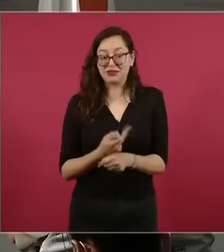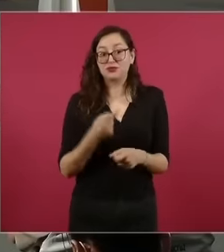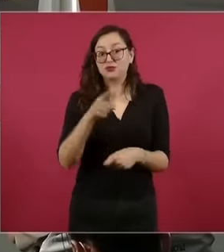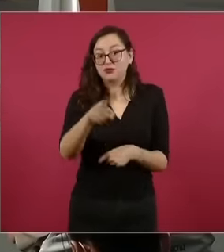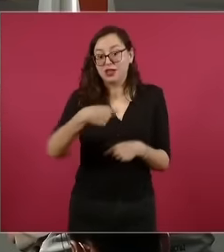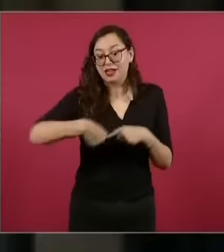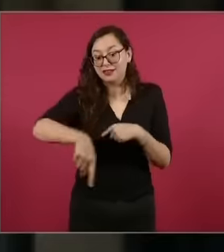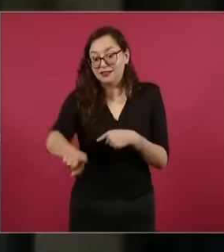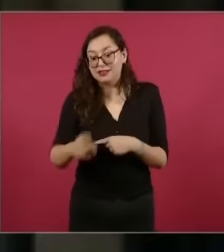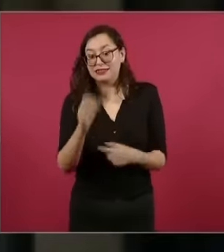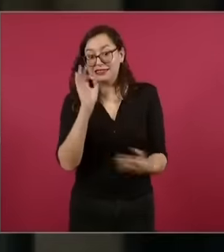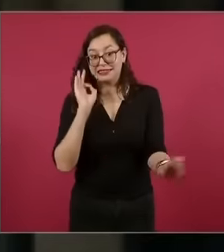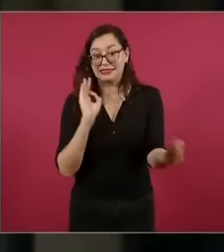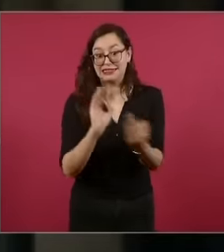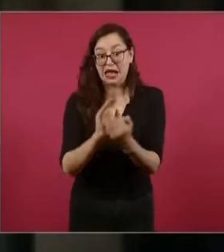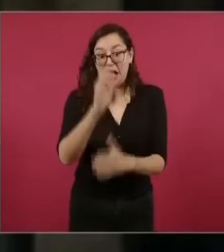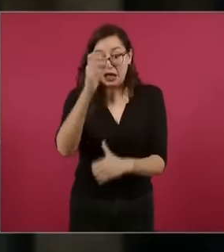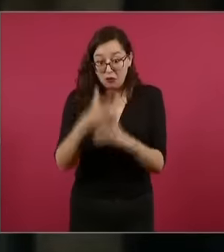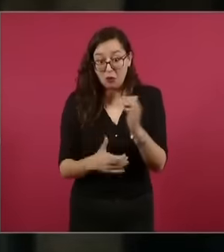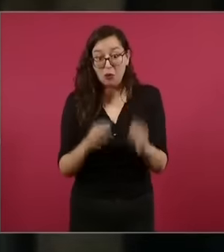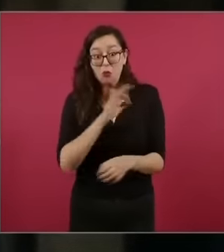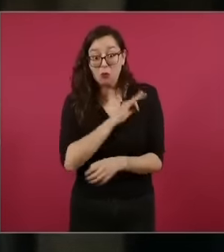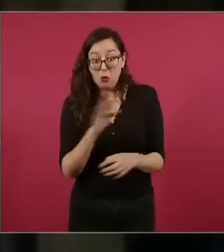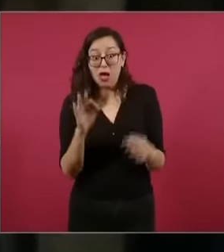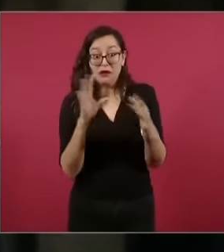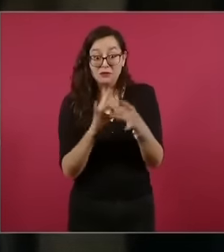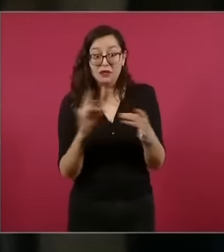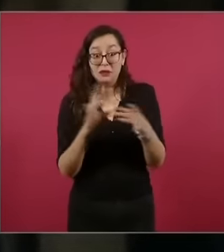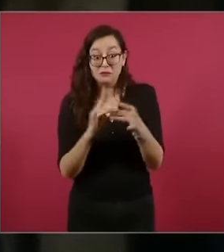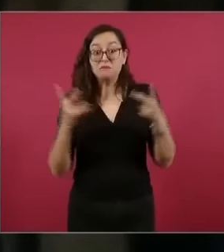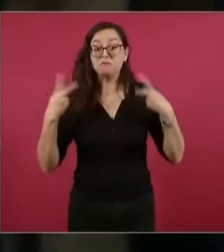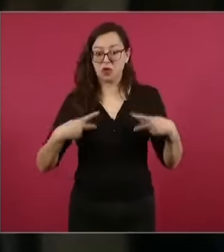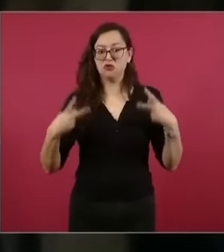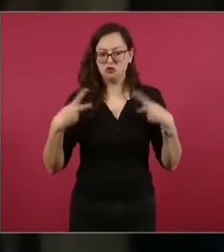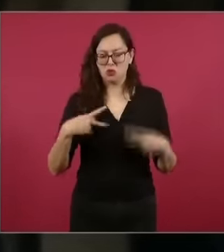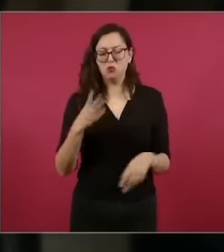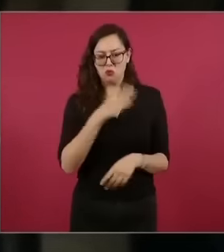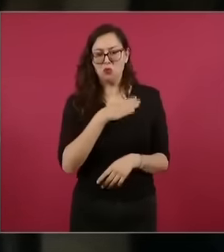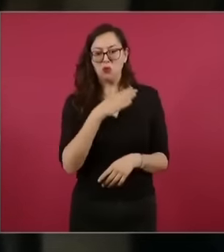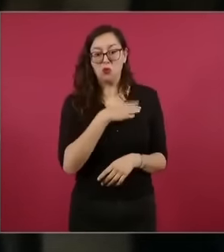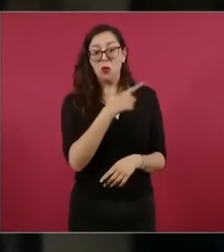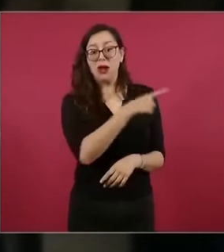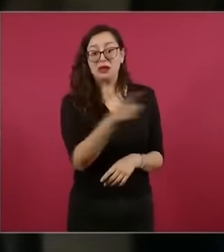6 years this message to the people to good people there are very good Mexicans out there who have eaten